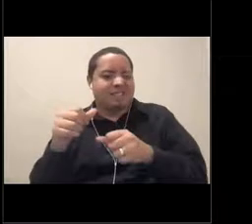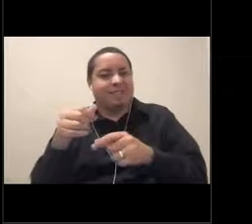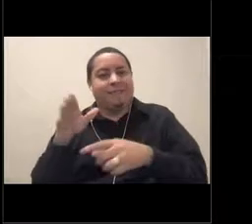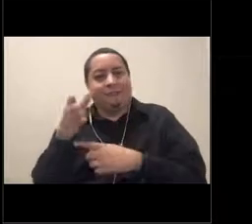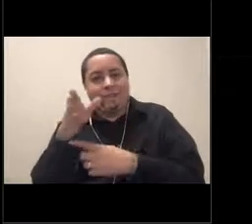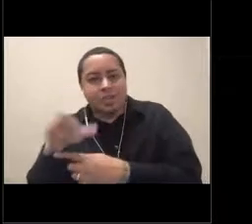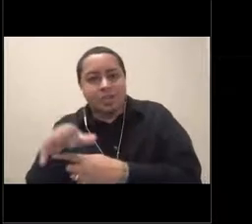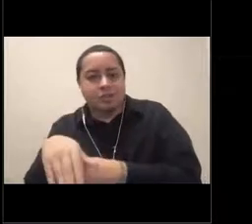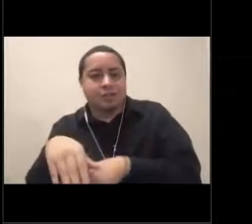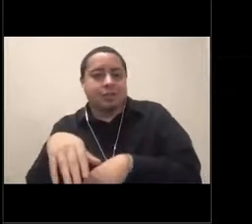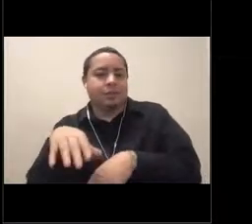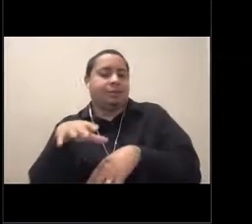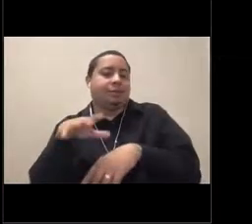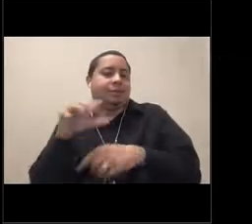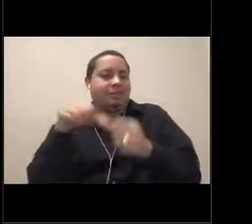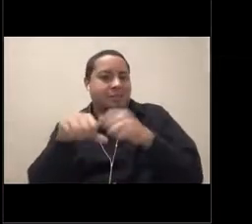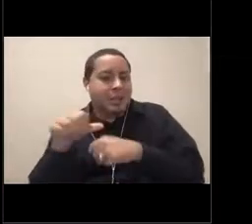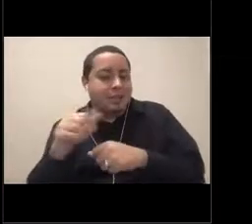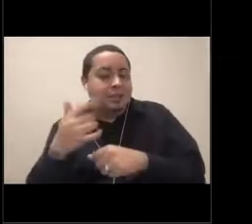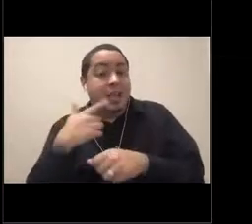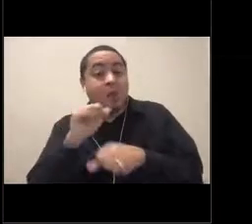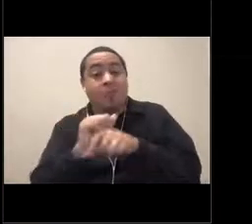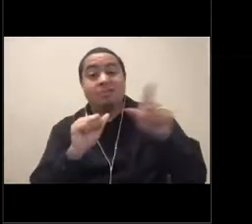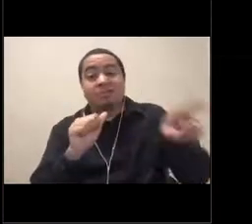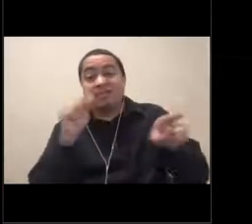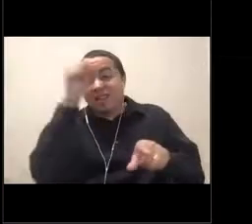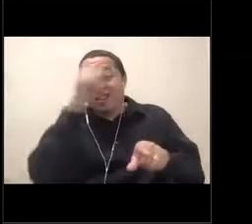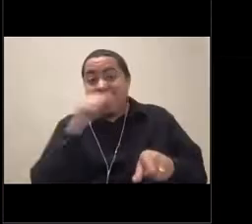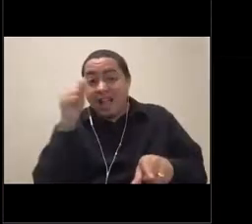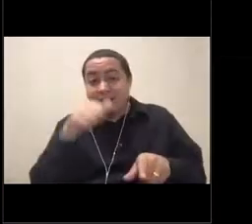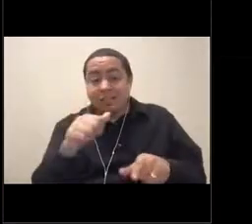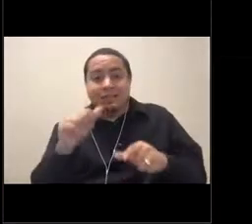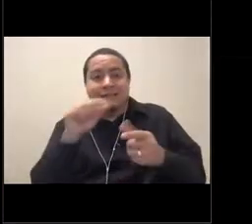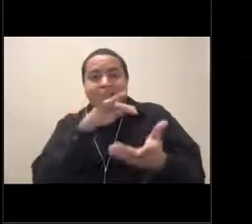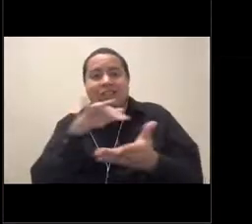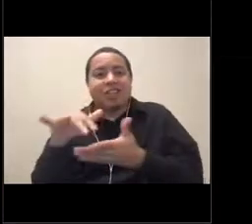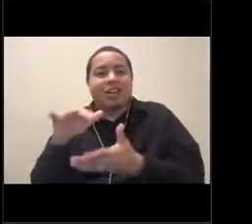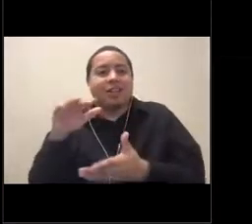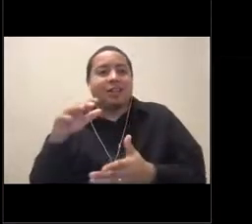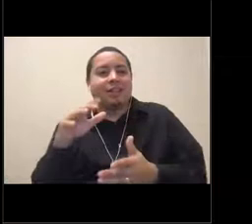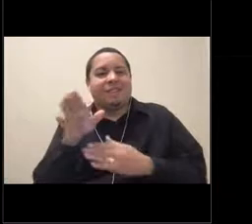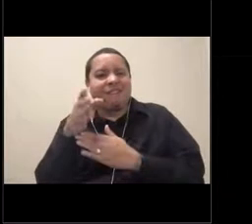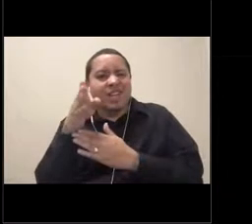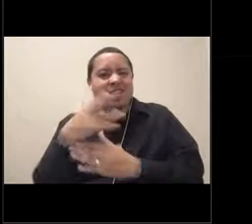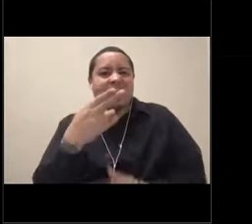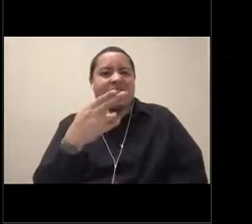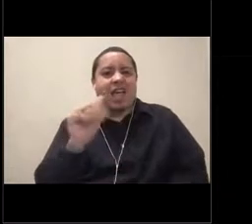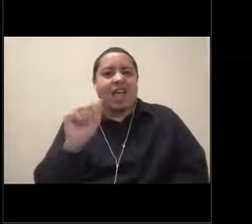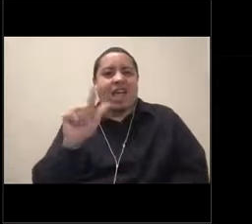where I spent some time working in Alaska studying halibut. But ultimately, I really like sharing my knowledge